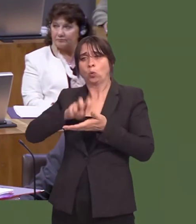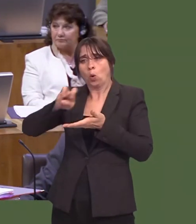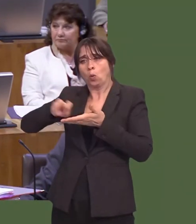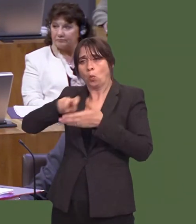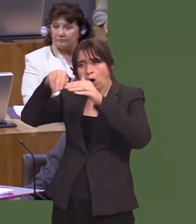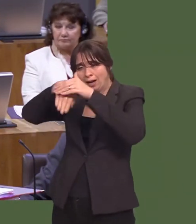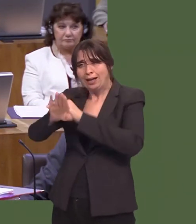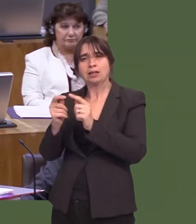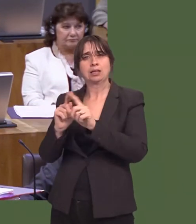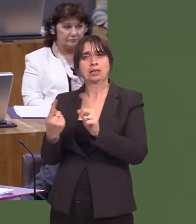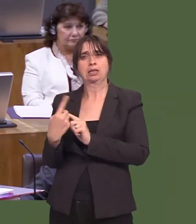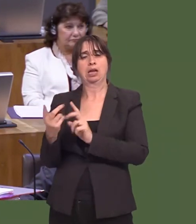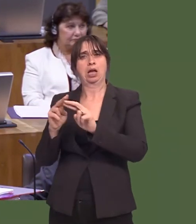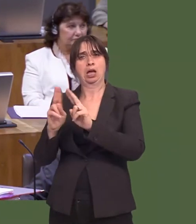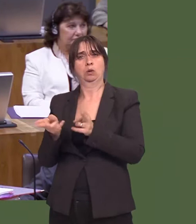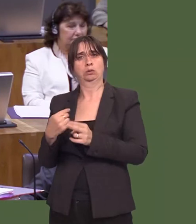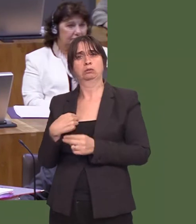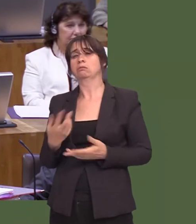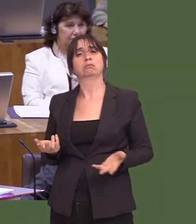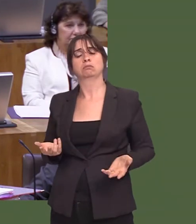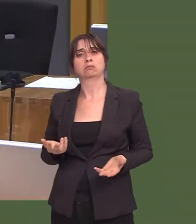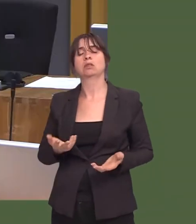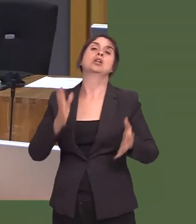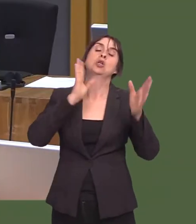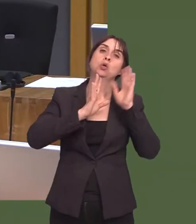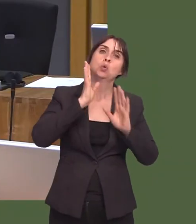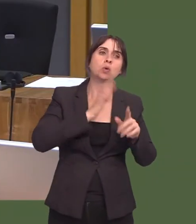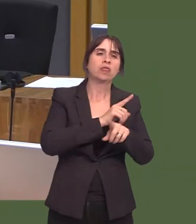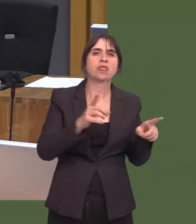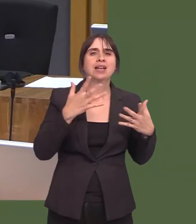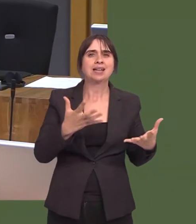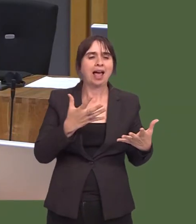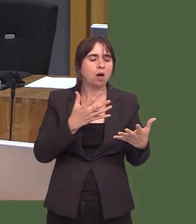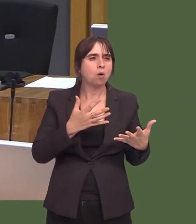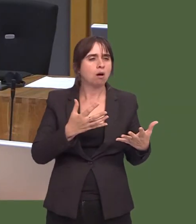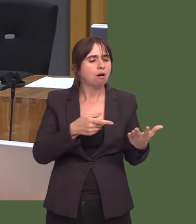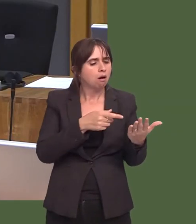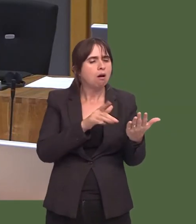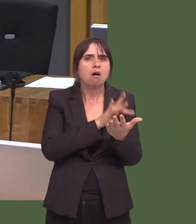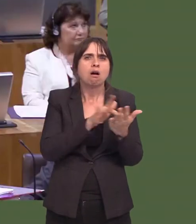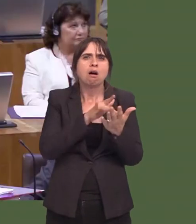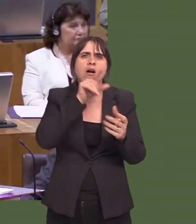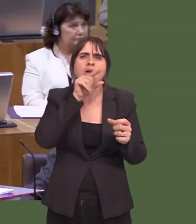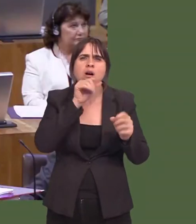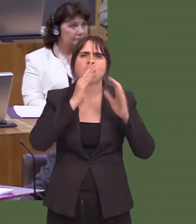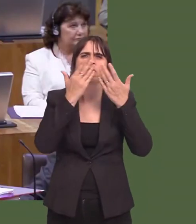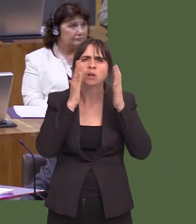bod pobl ifanc yn cael eu hysbrydoli i bleidleisio o achos cyfryngau cymdeithasol. Dyna le maen nhwín cael eu newyddion. Roedd grwpiau ohonyn nhw wedi penderfynu pleidleisio.